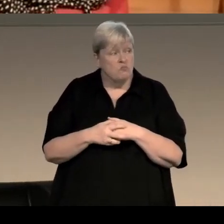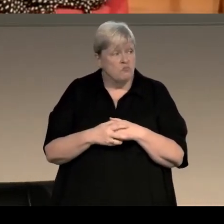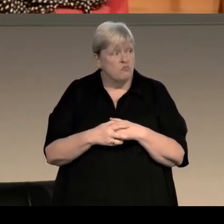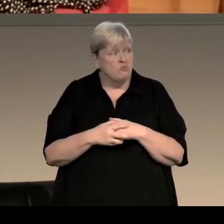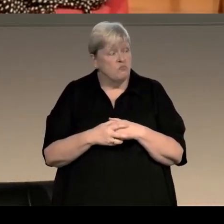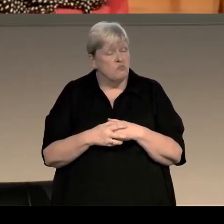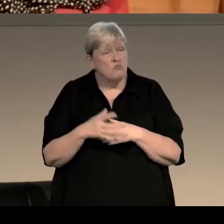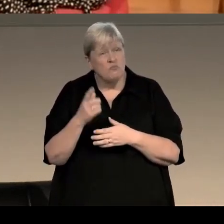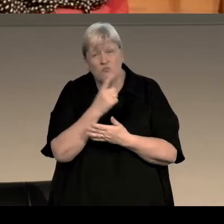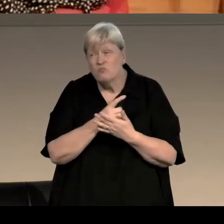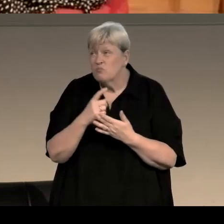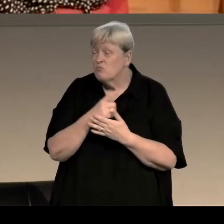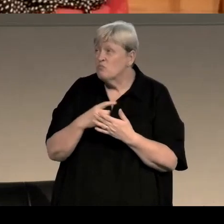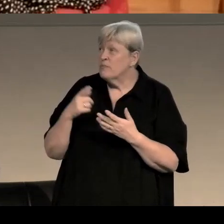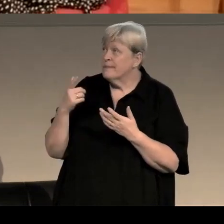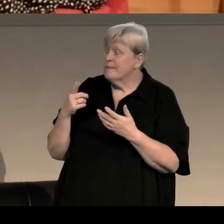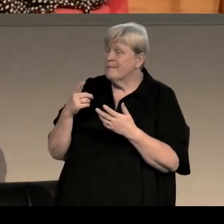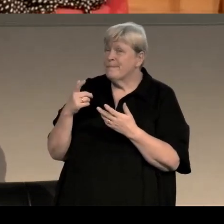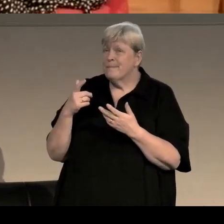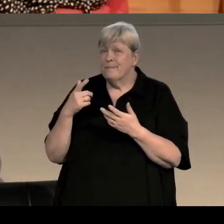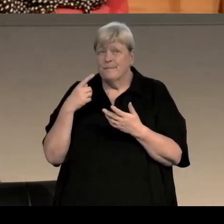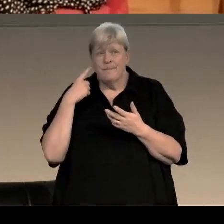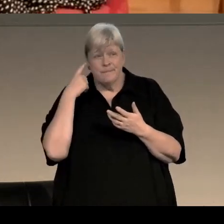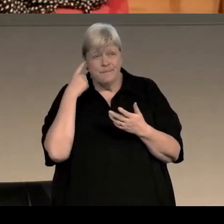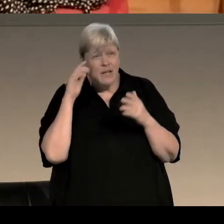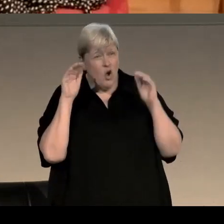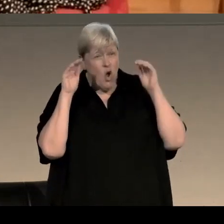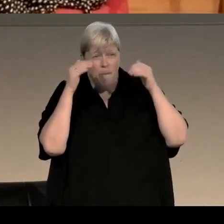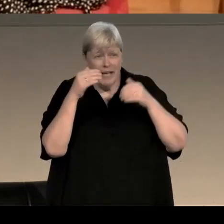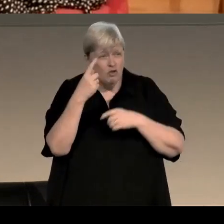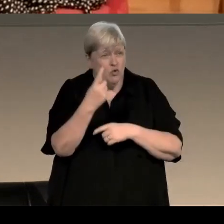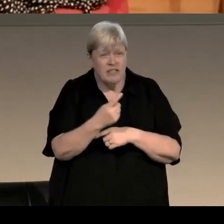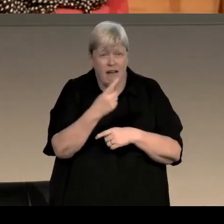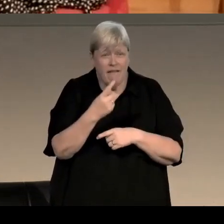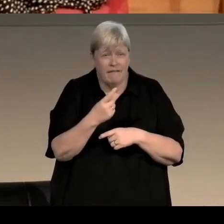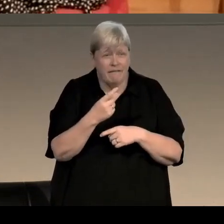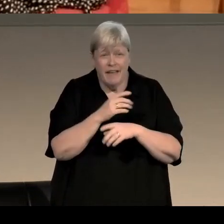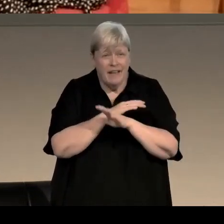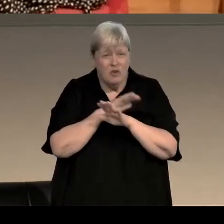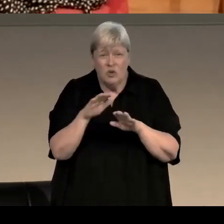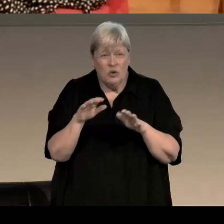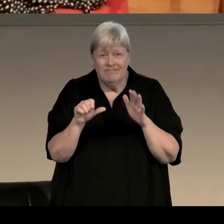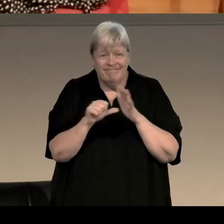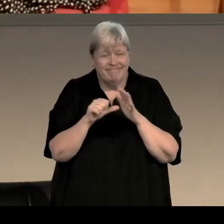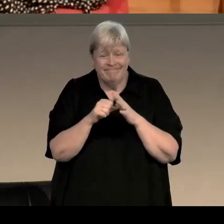it's about committing to yourself. If you don't commit to yourself, it's hard to get anybody else to commit to you.